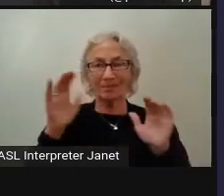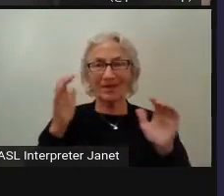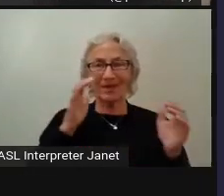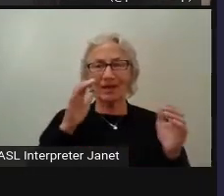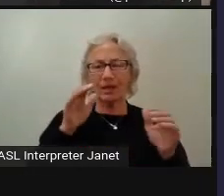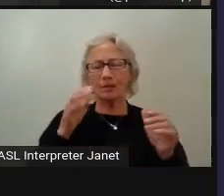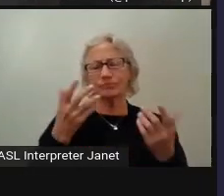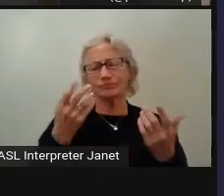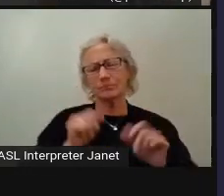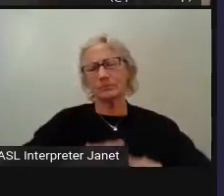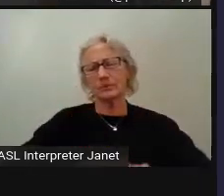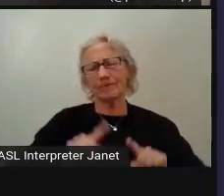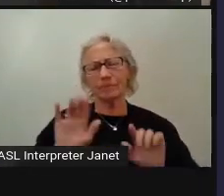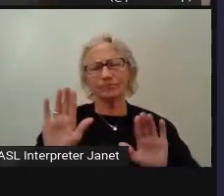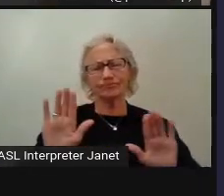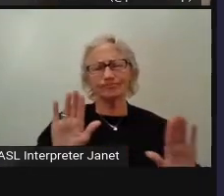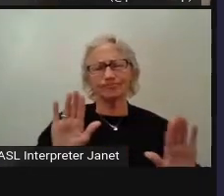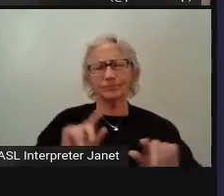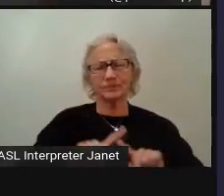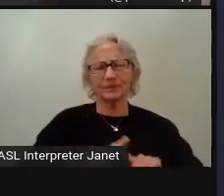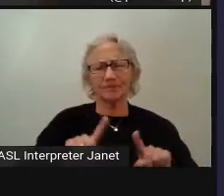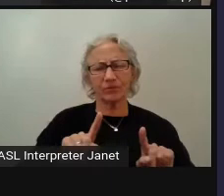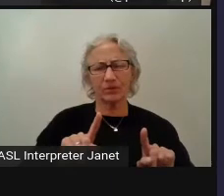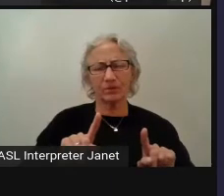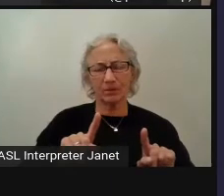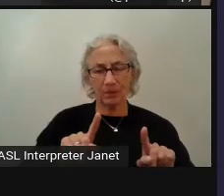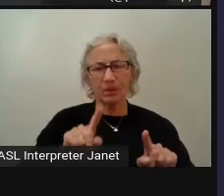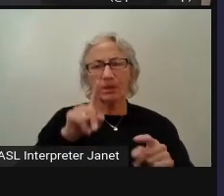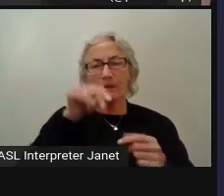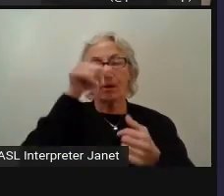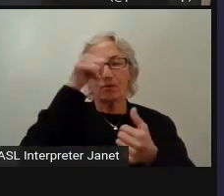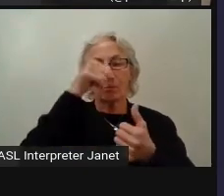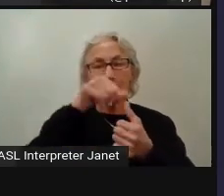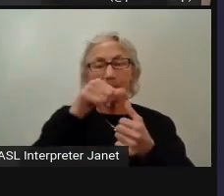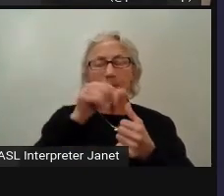First of all, we have to remember that browser tools are far superior